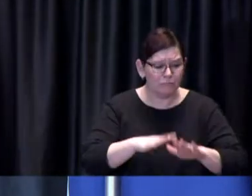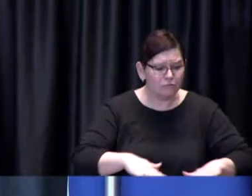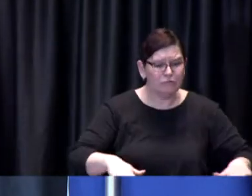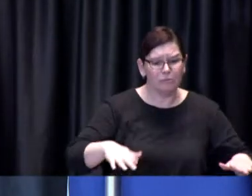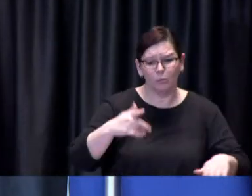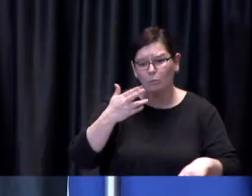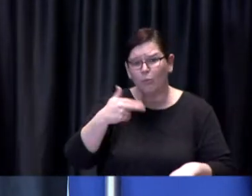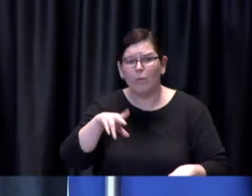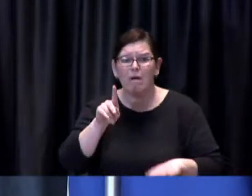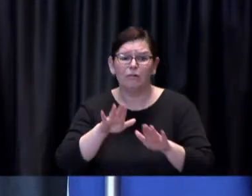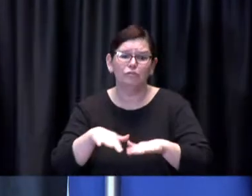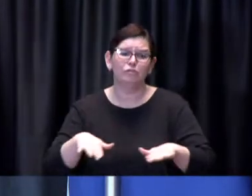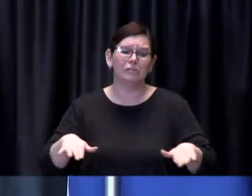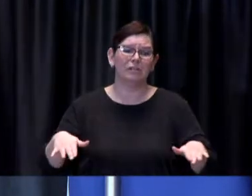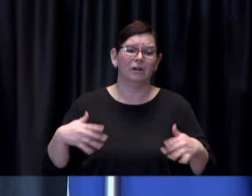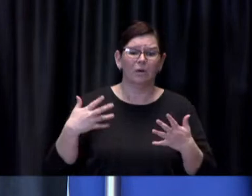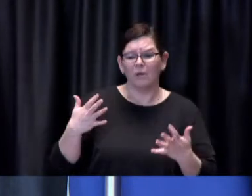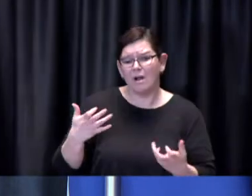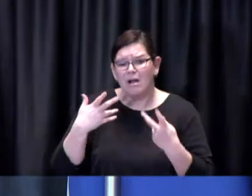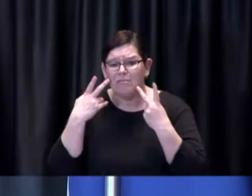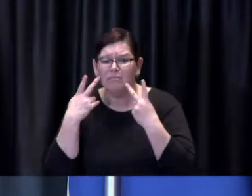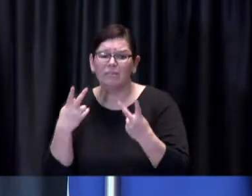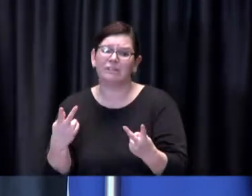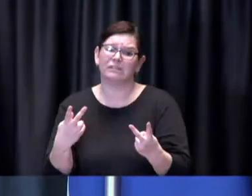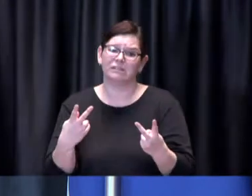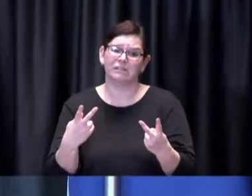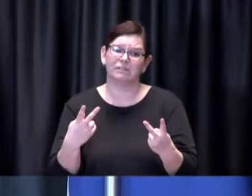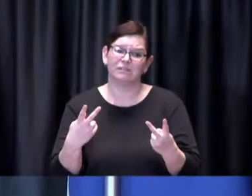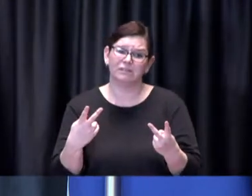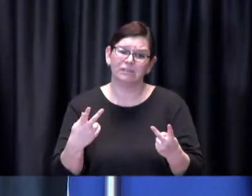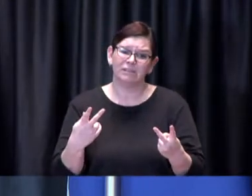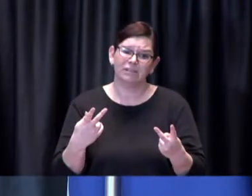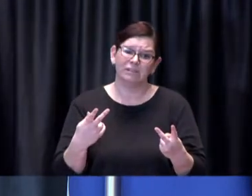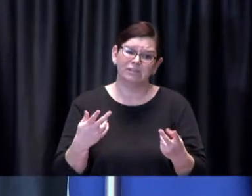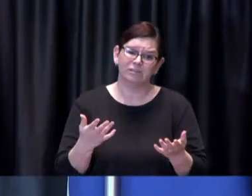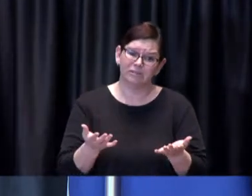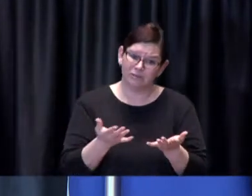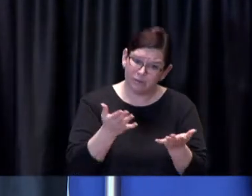anyone who wants to spend time close to someone else